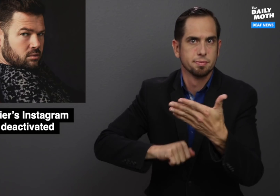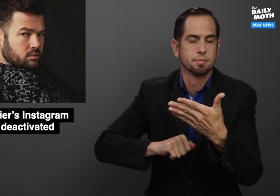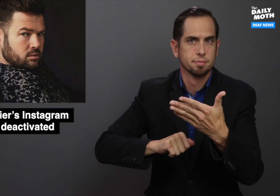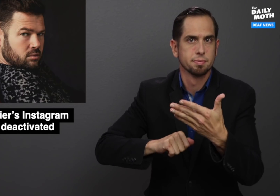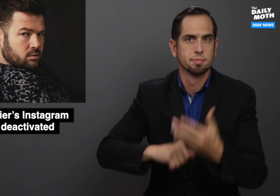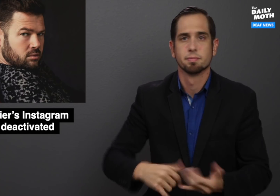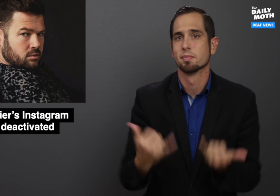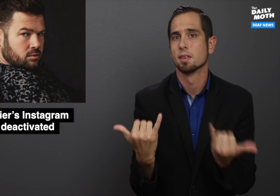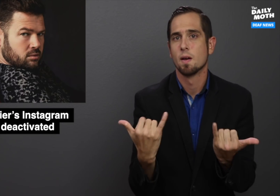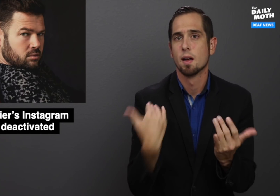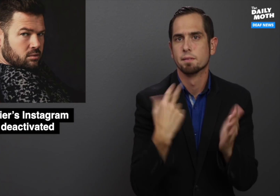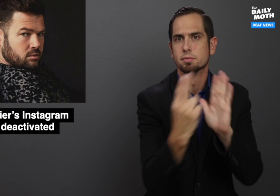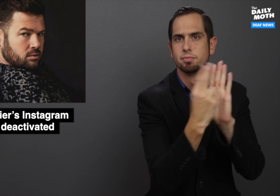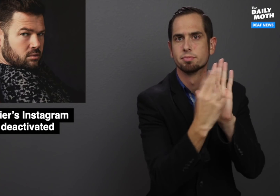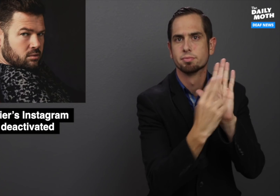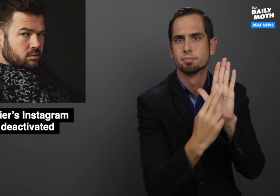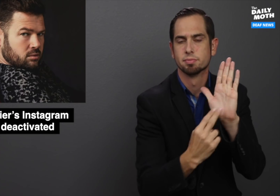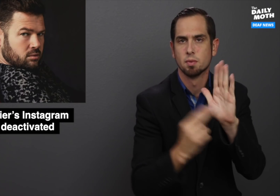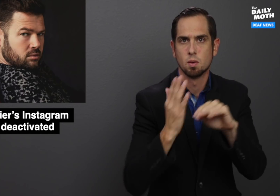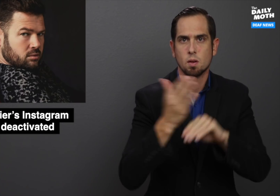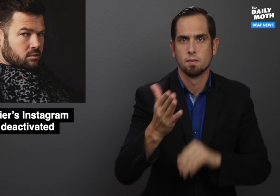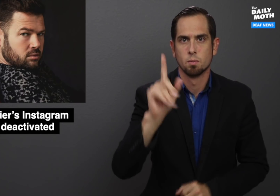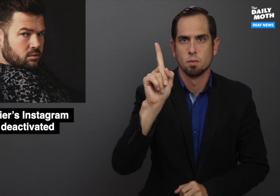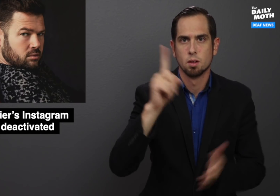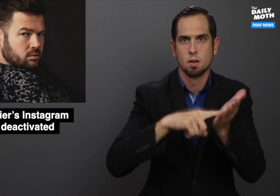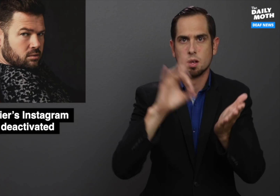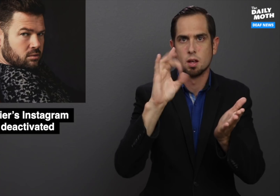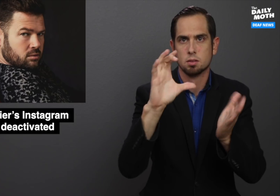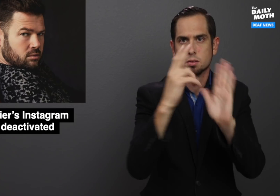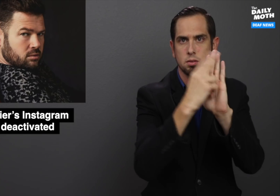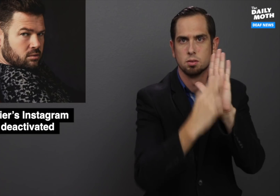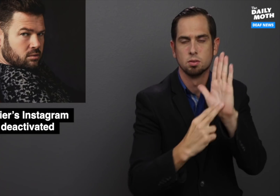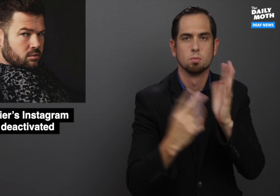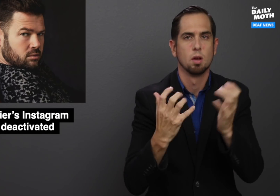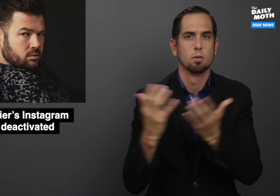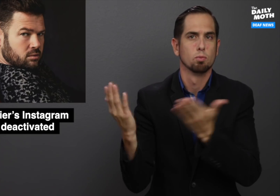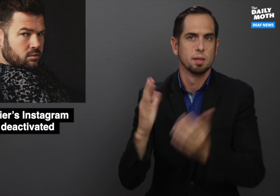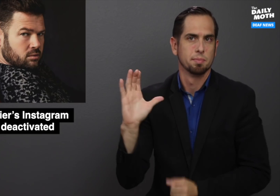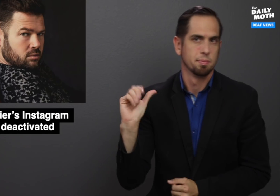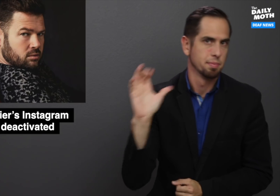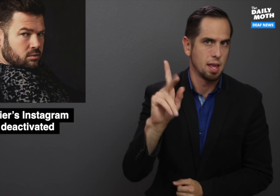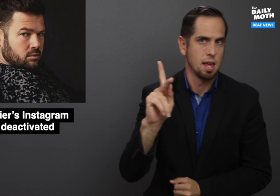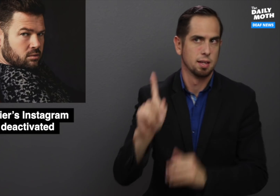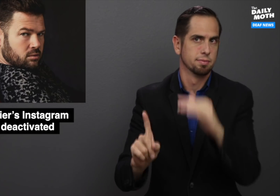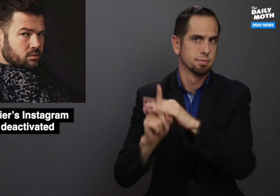There is a petition with over 1,800 signatures to bring it back.